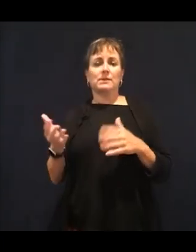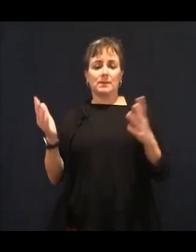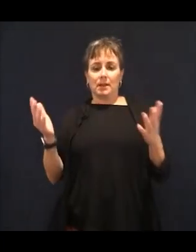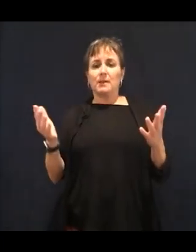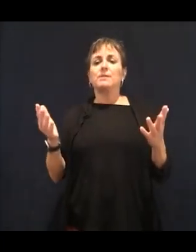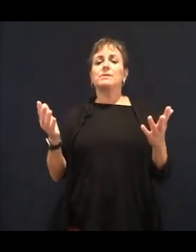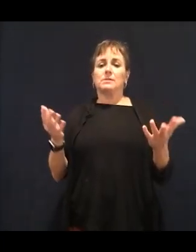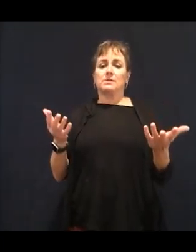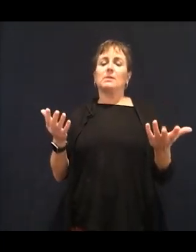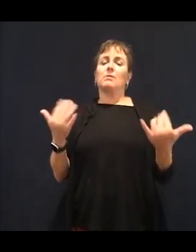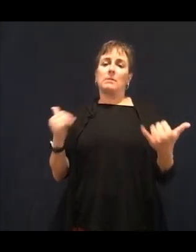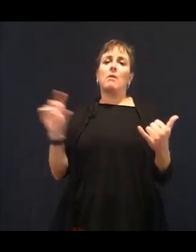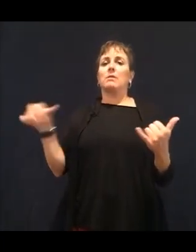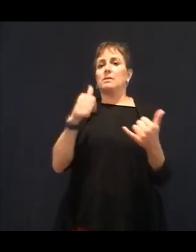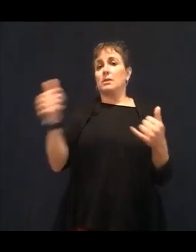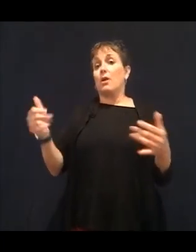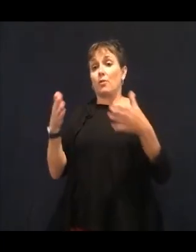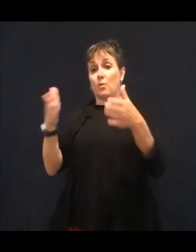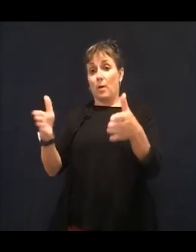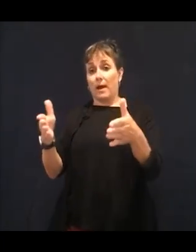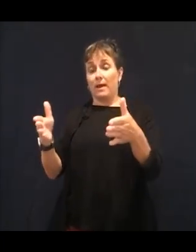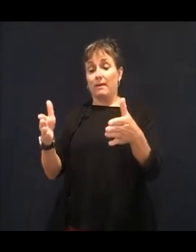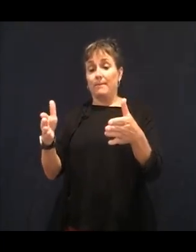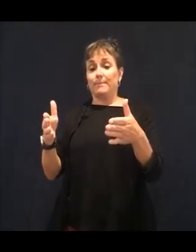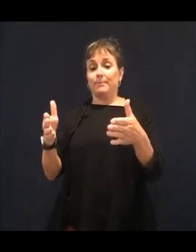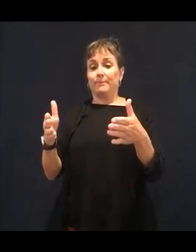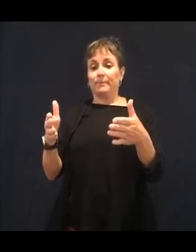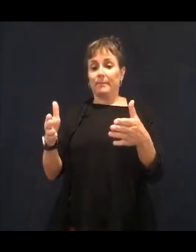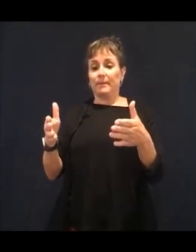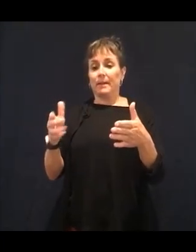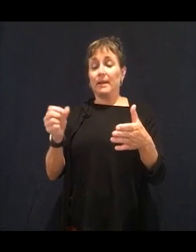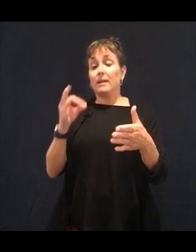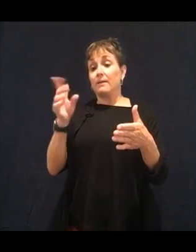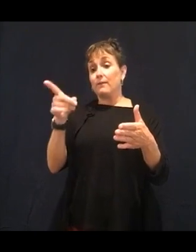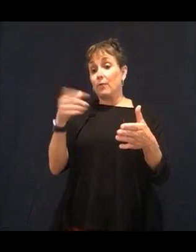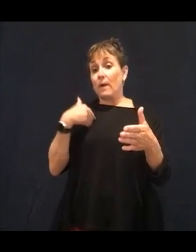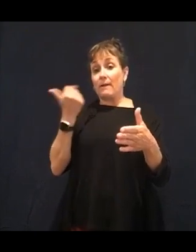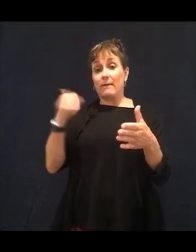I can help you in navigating you through the vitamins as well. But I